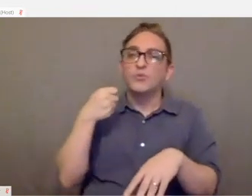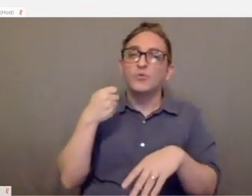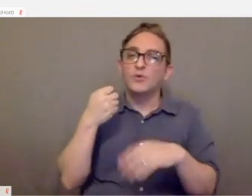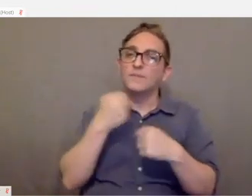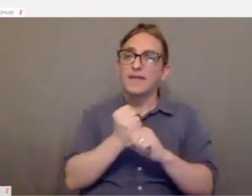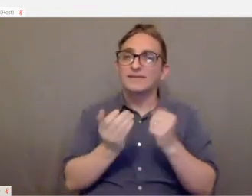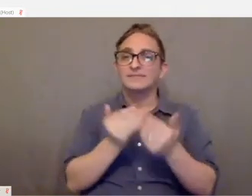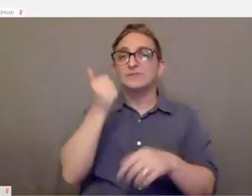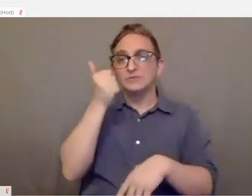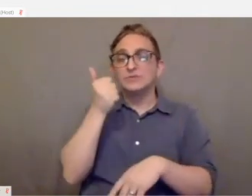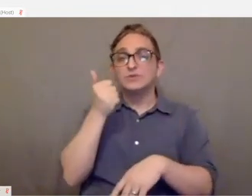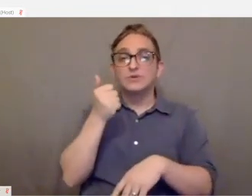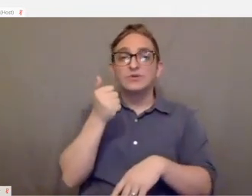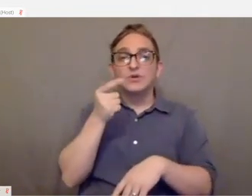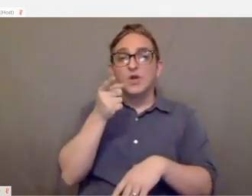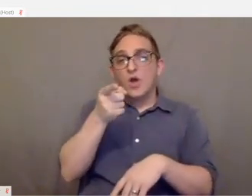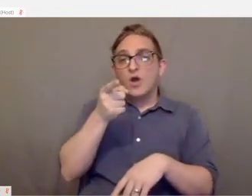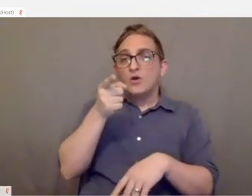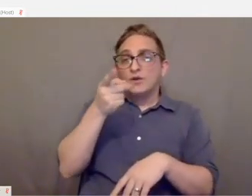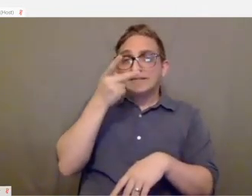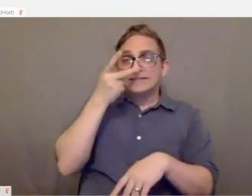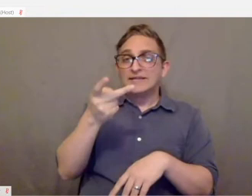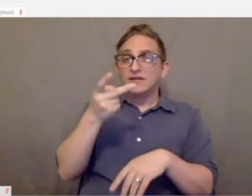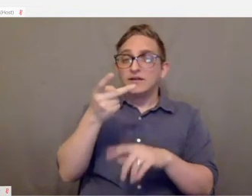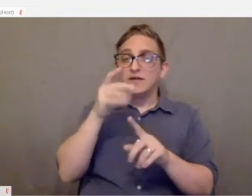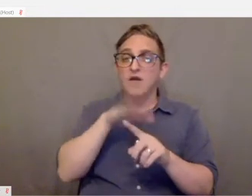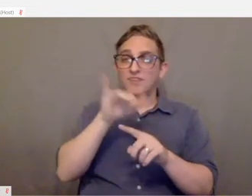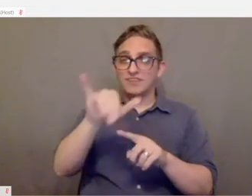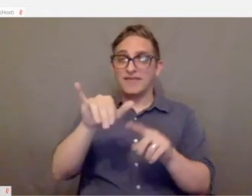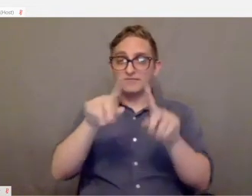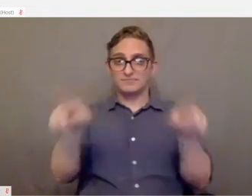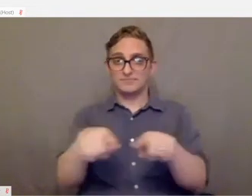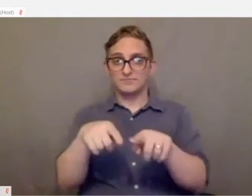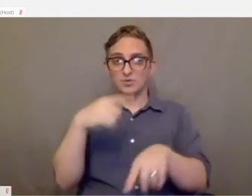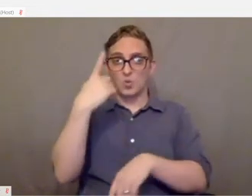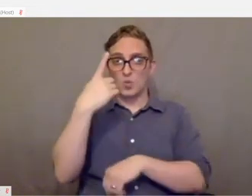And on this slide, right where it says here one‑year development of packaging, there's